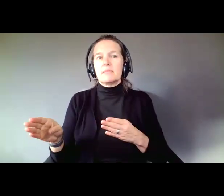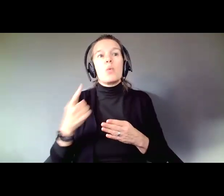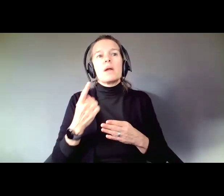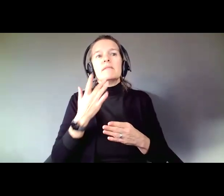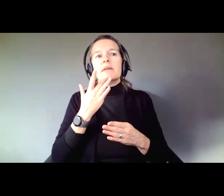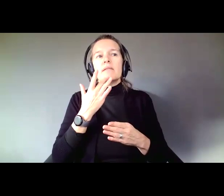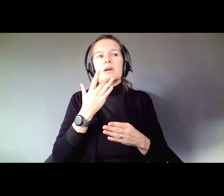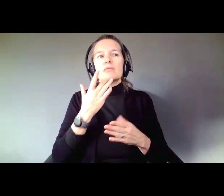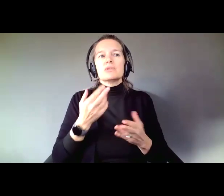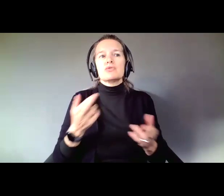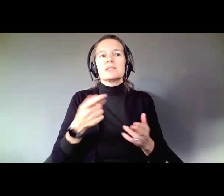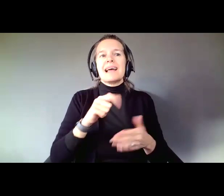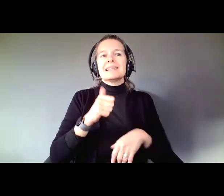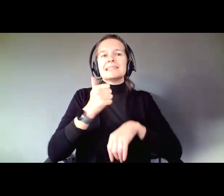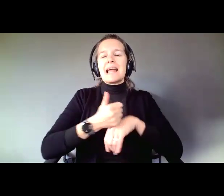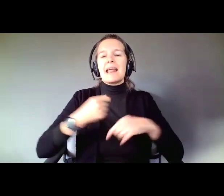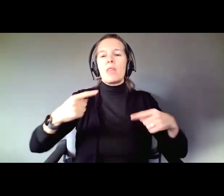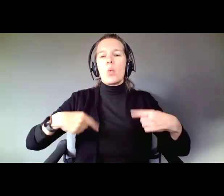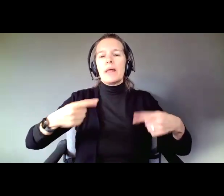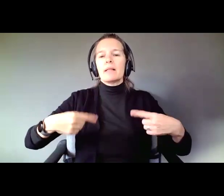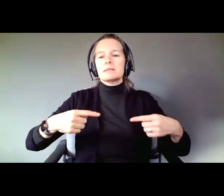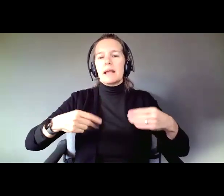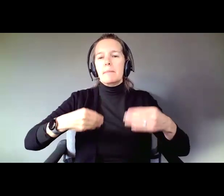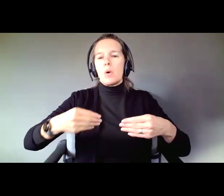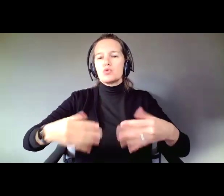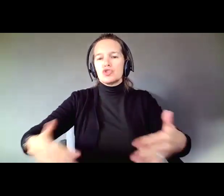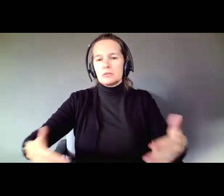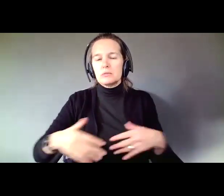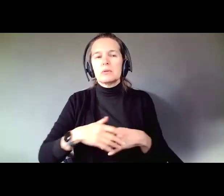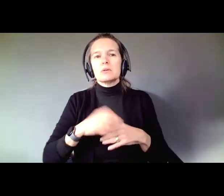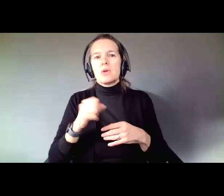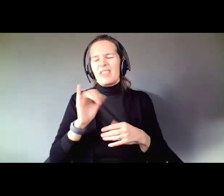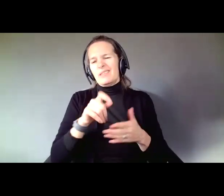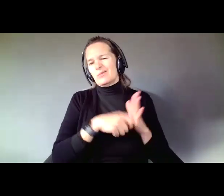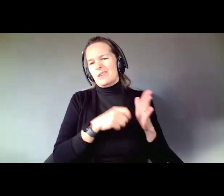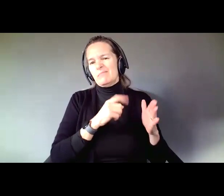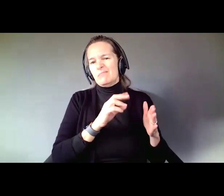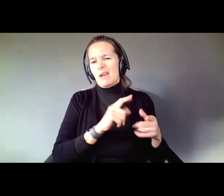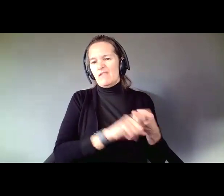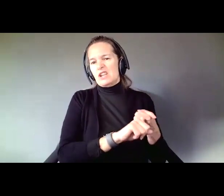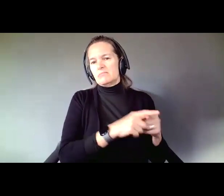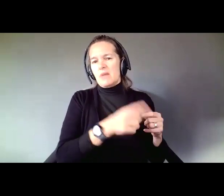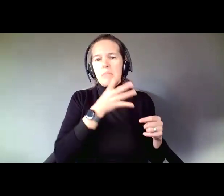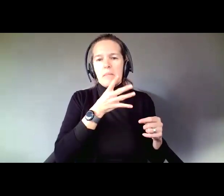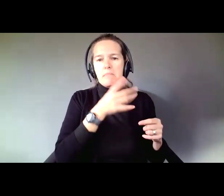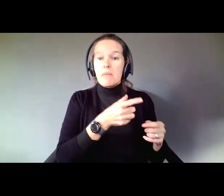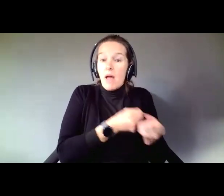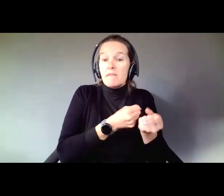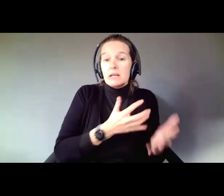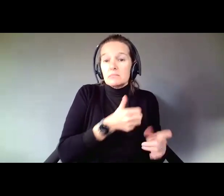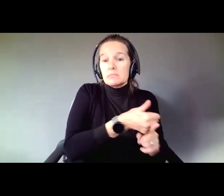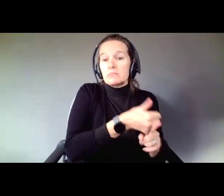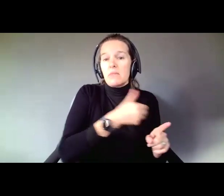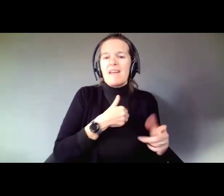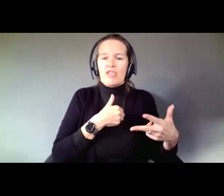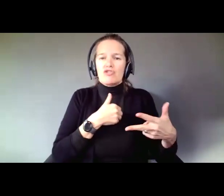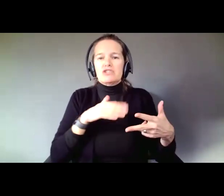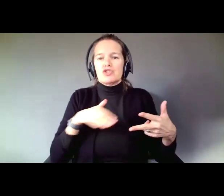the Wheels in Motion Guide. What the setting the wheels in motion guide did, it was written by a friend of mine, a mom and an advocate by the way, who has three children with what we used to call severe and